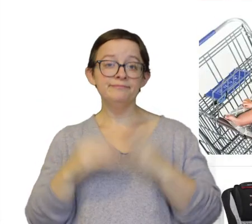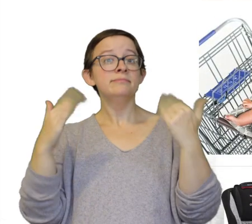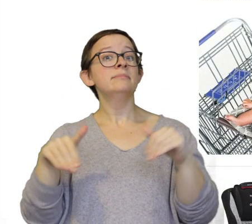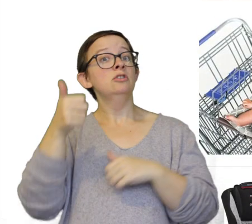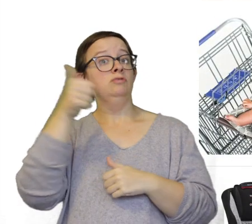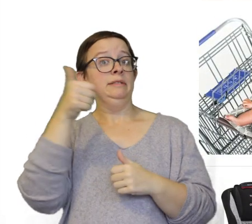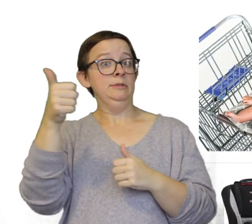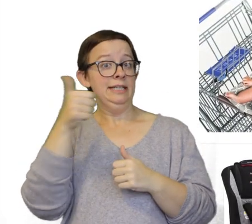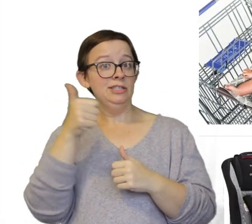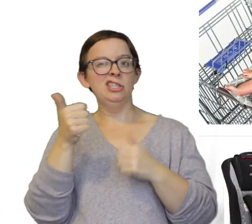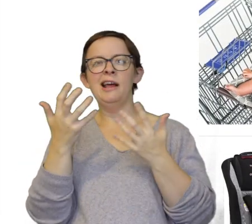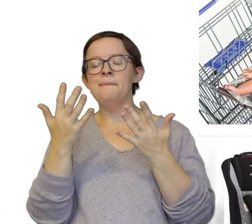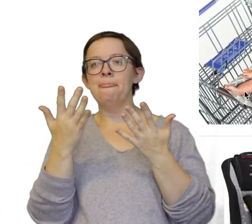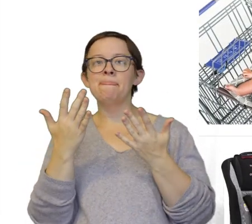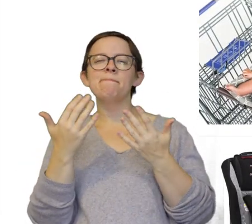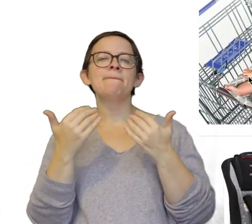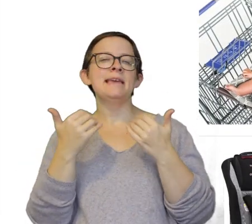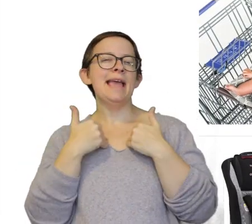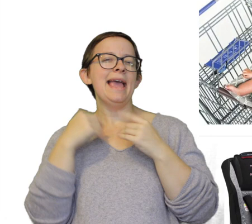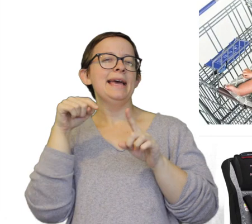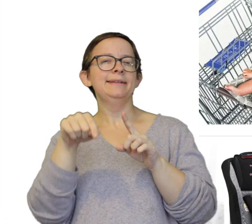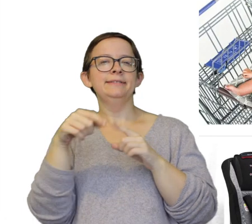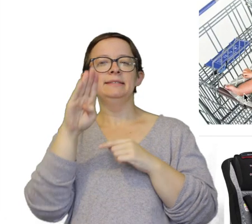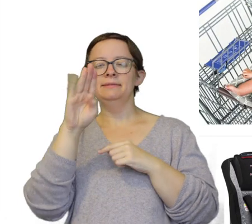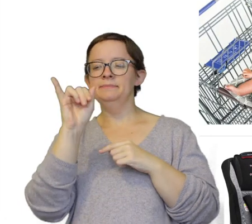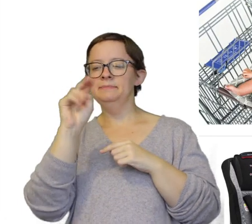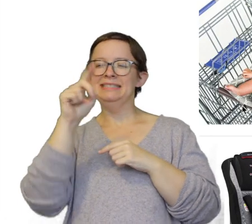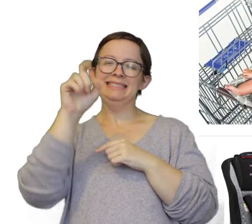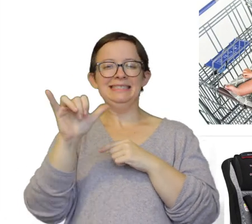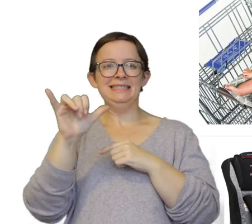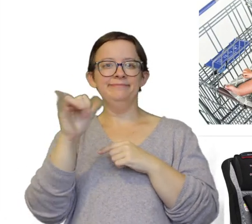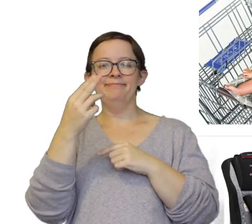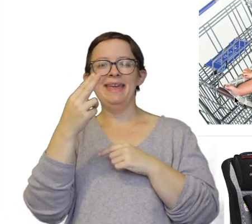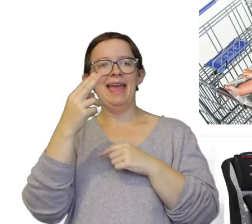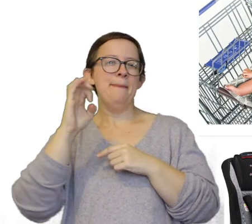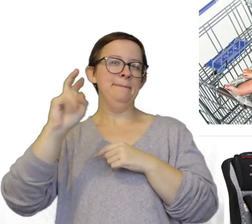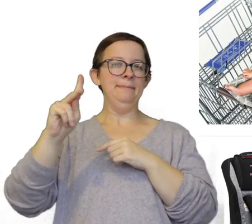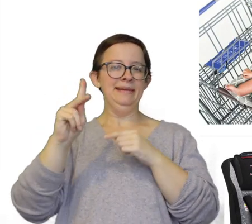For transportation... um I had this Binxy hammock cart thing on my list.